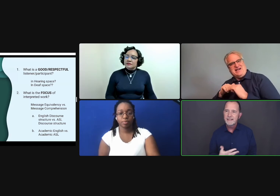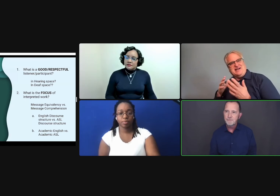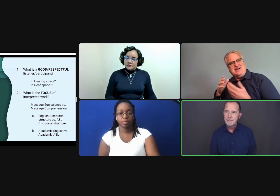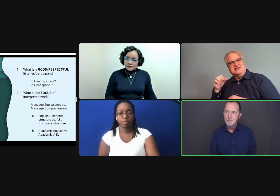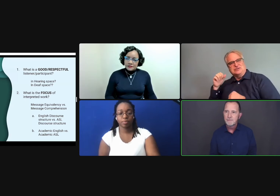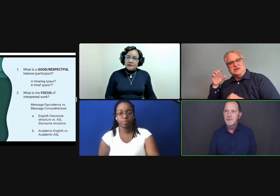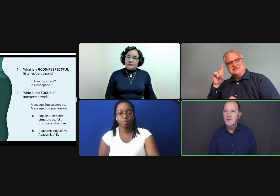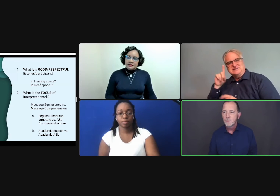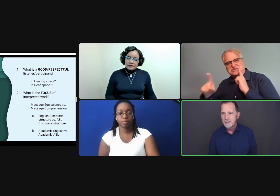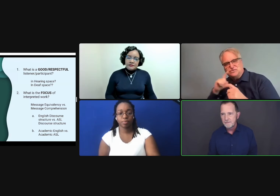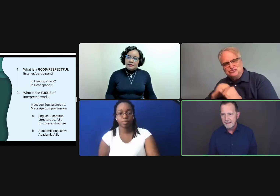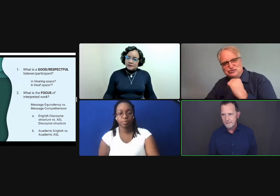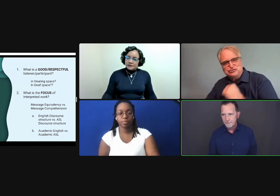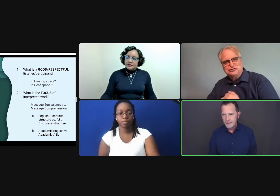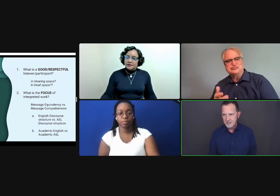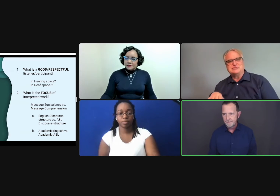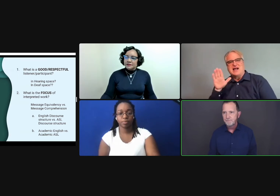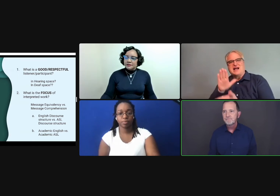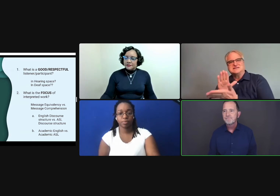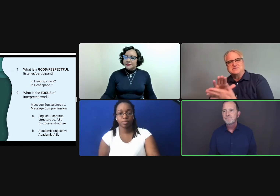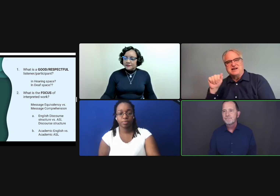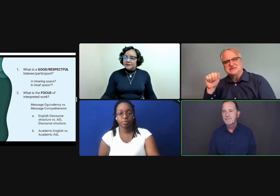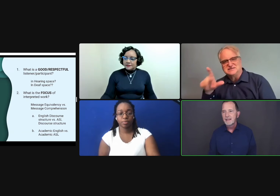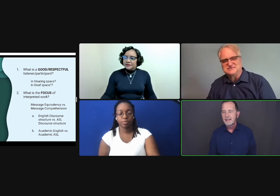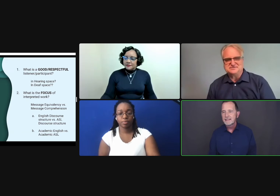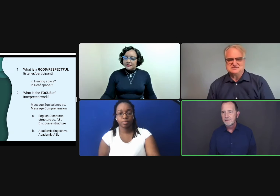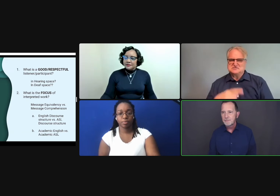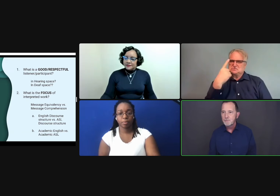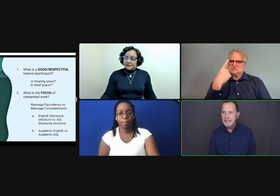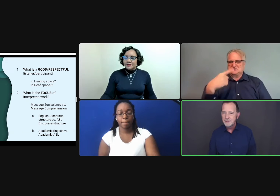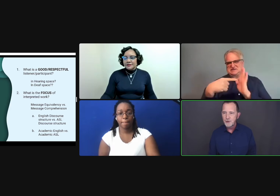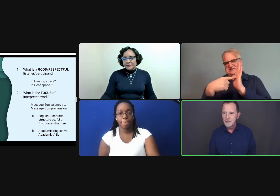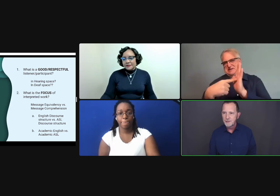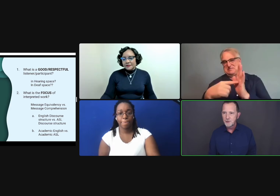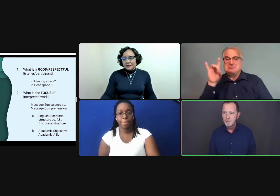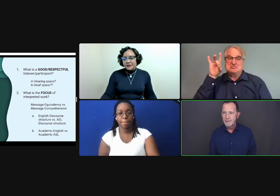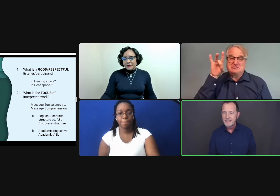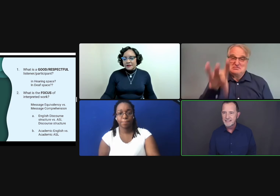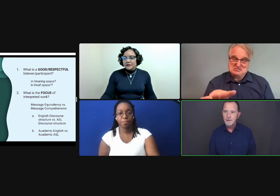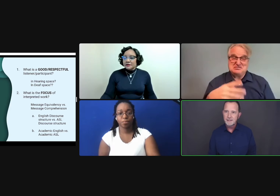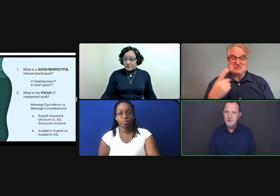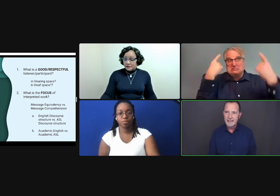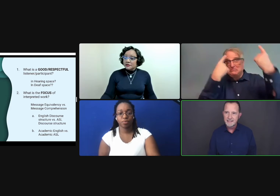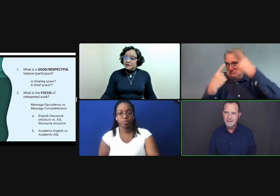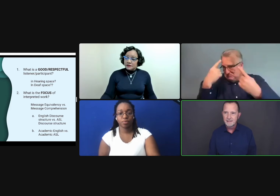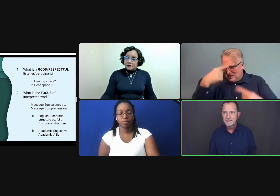deaf people would convey the information. And it's left up to me to try to interpret that myself into ASL